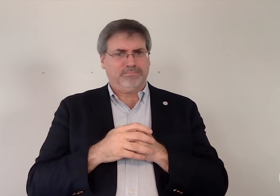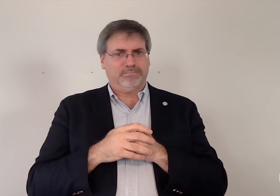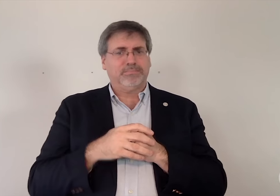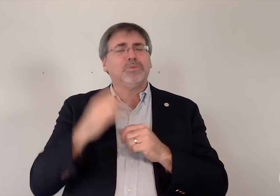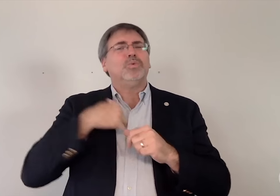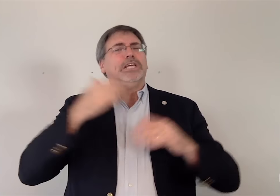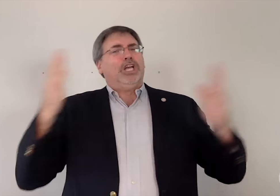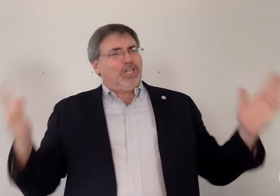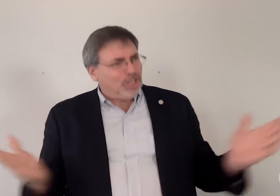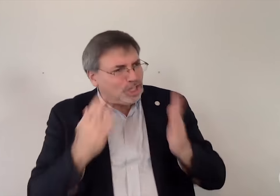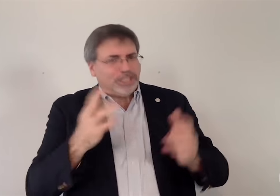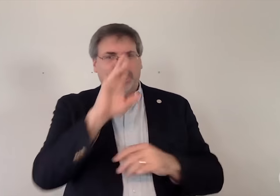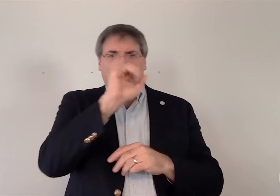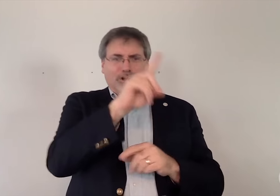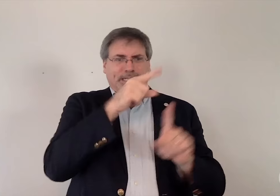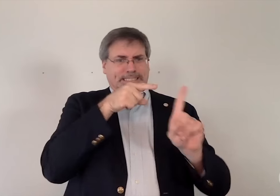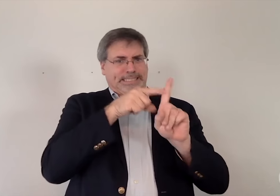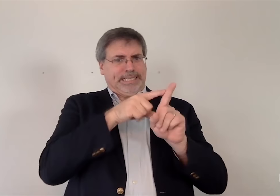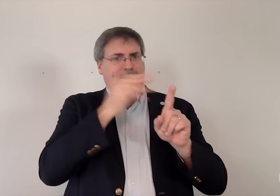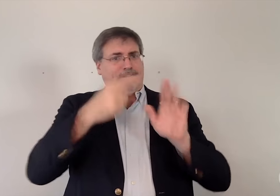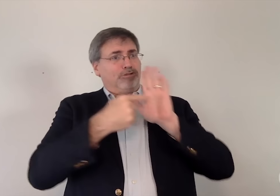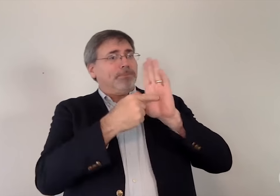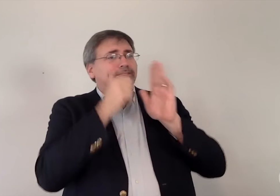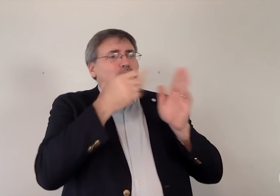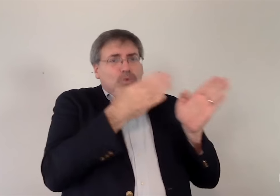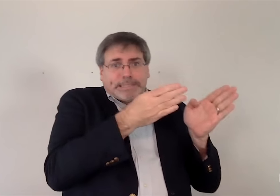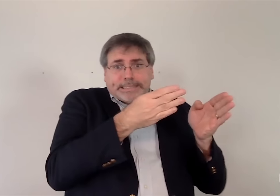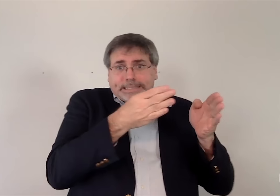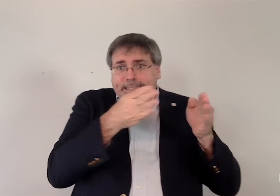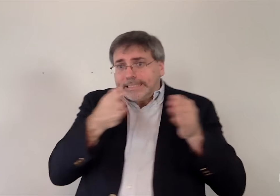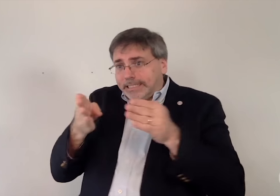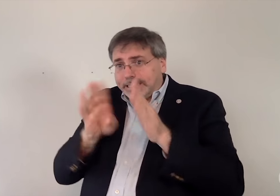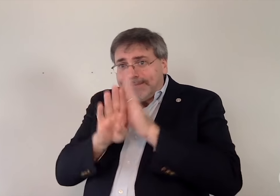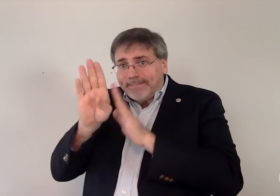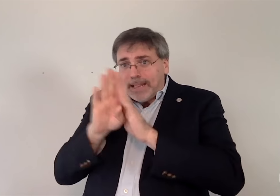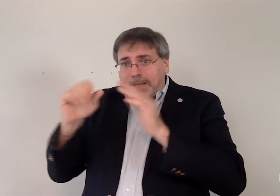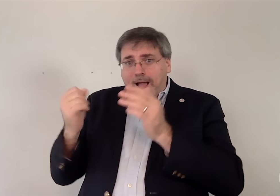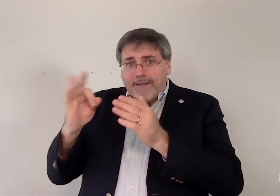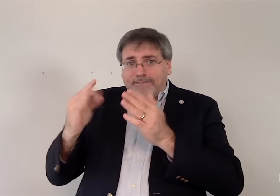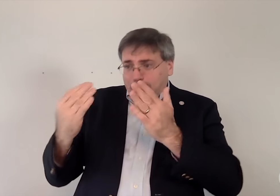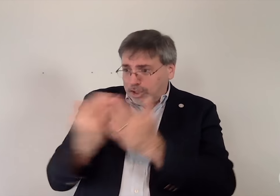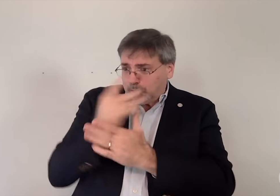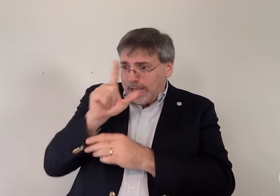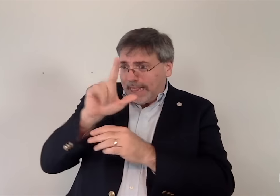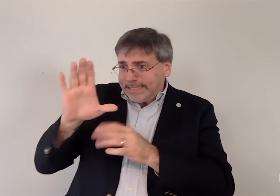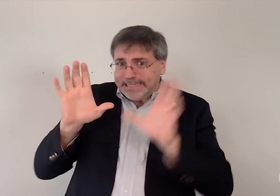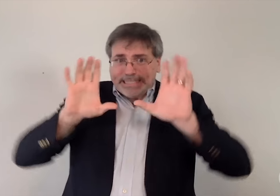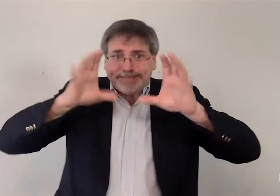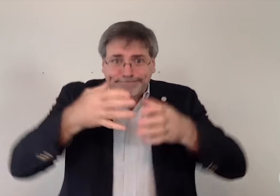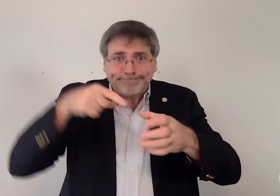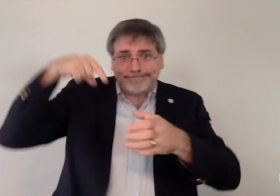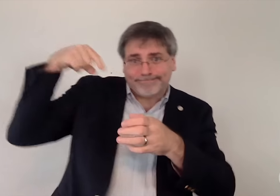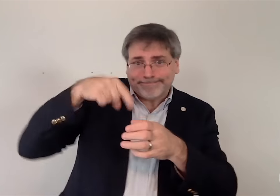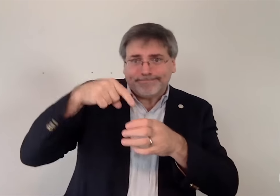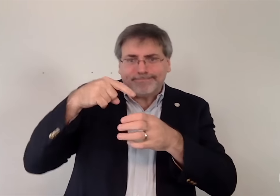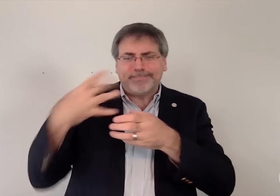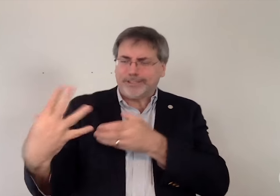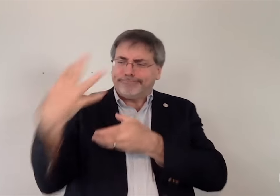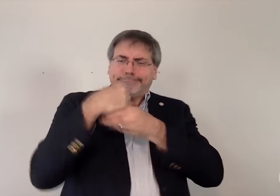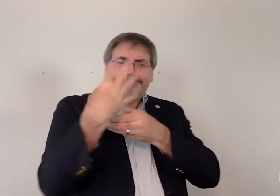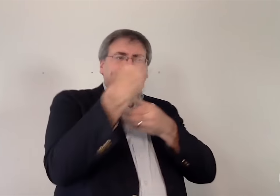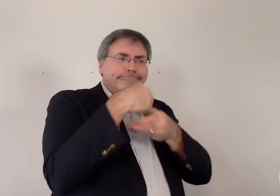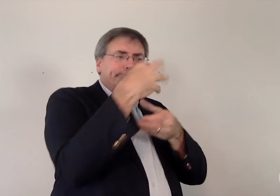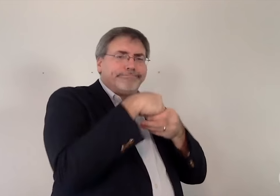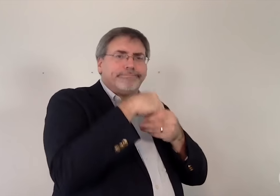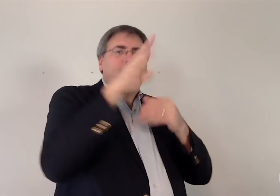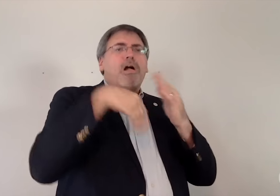We encourage the RID and the representatives steering the development of the new LLC entity to incorporate